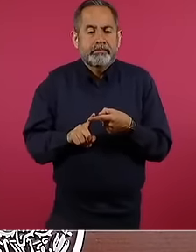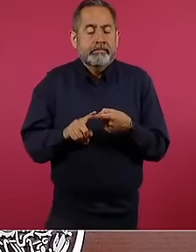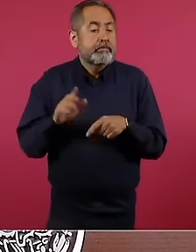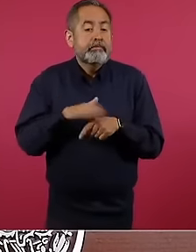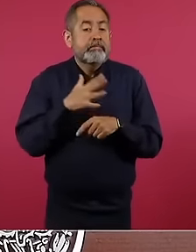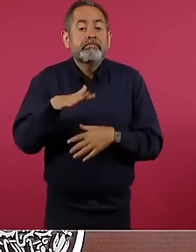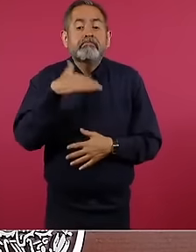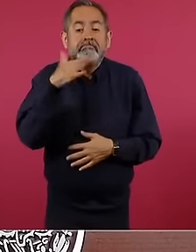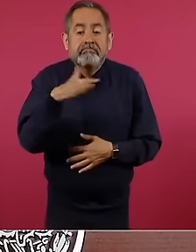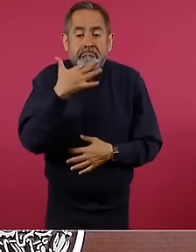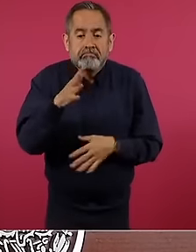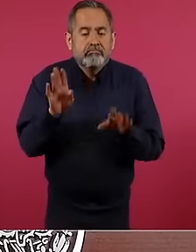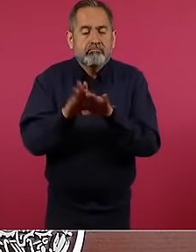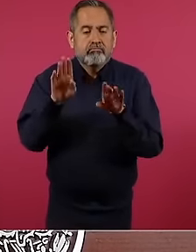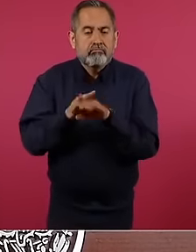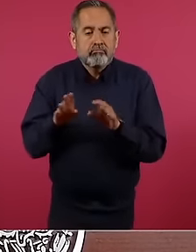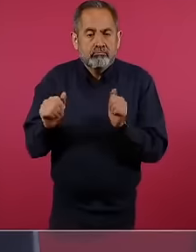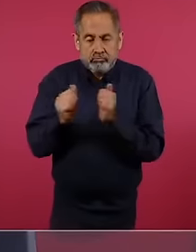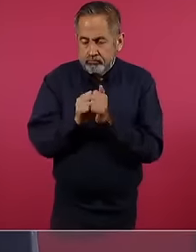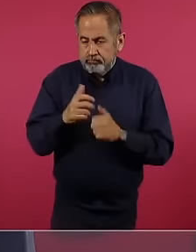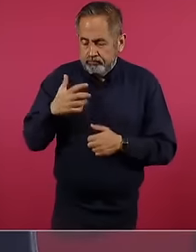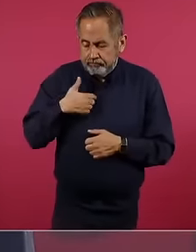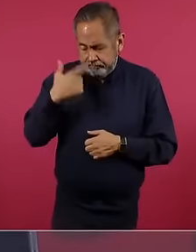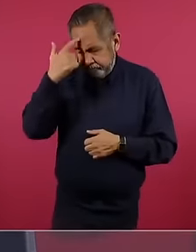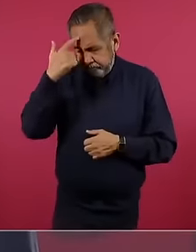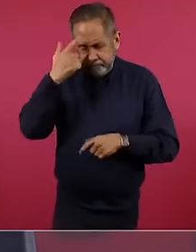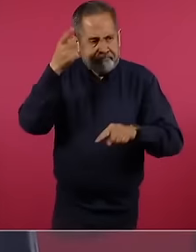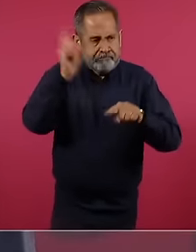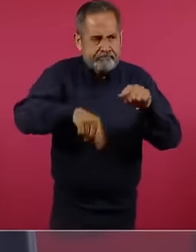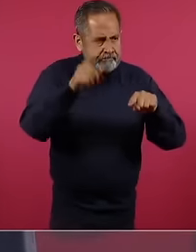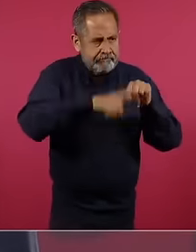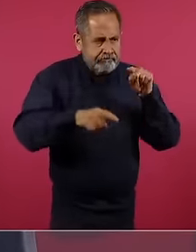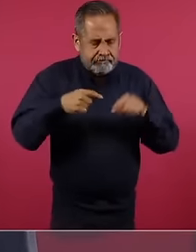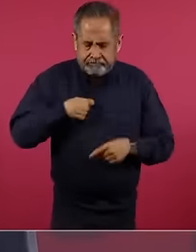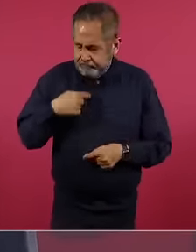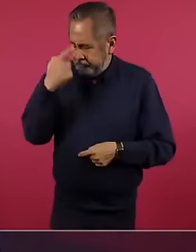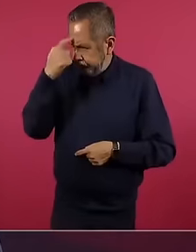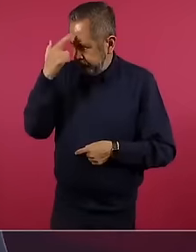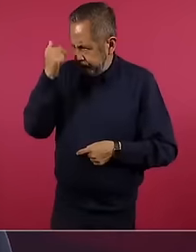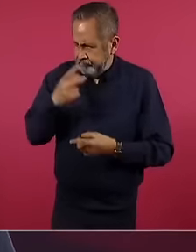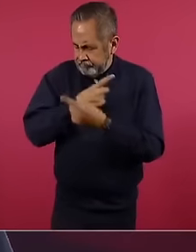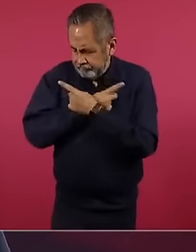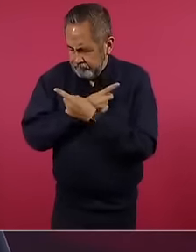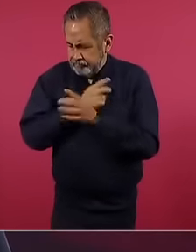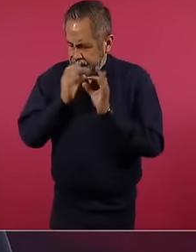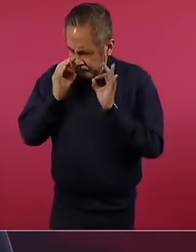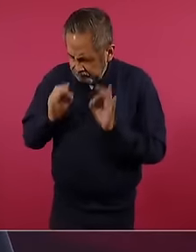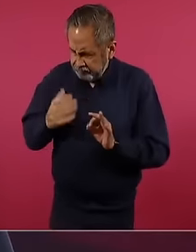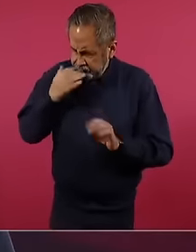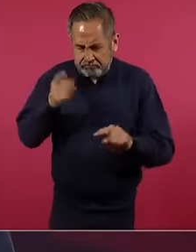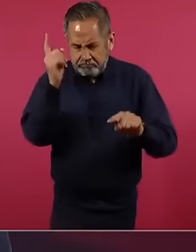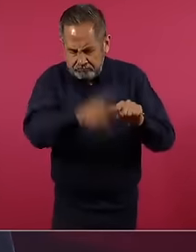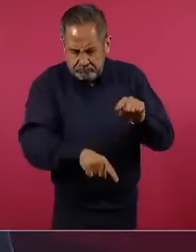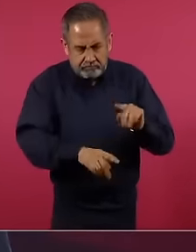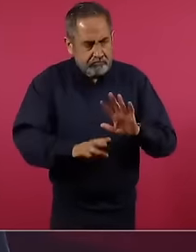must be fought not only for moral reasons but because it allows us